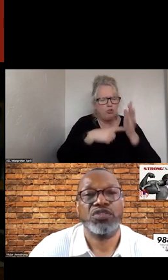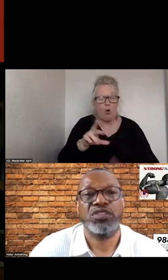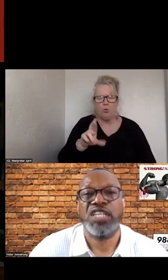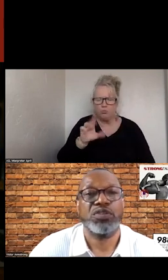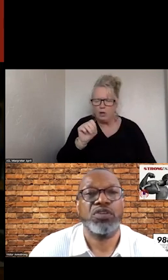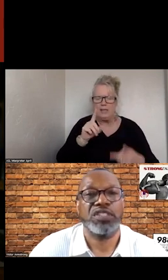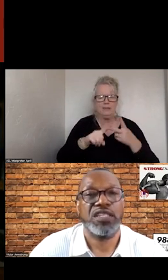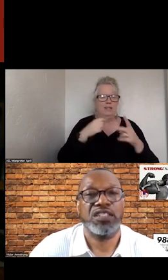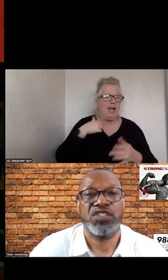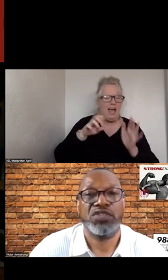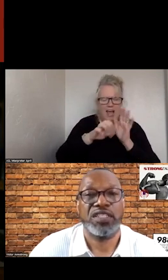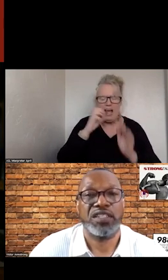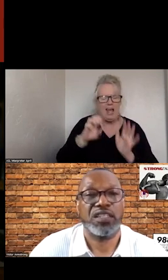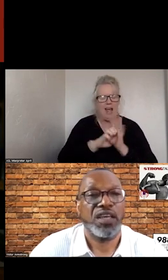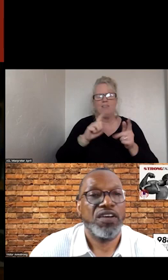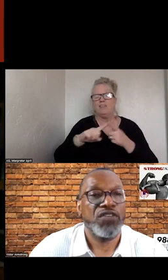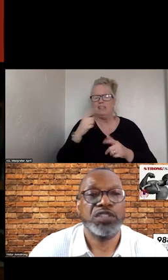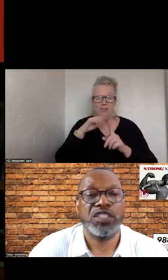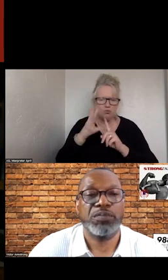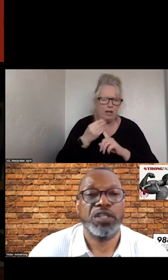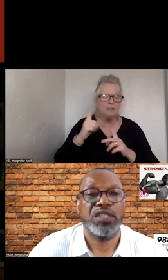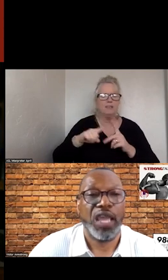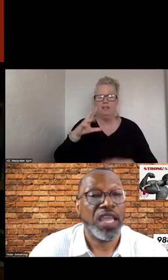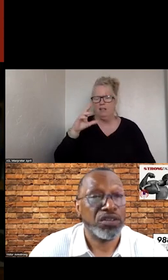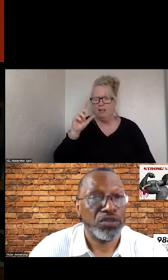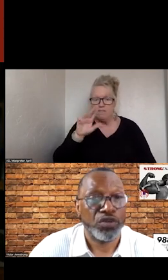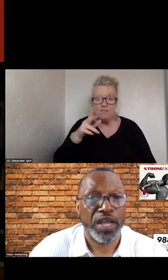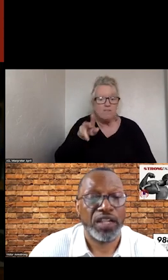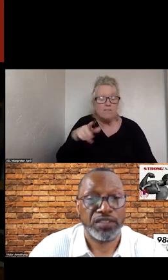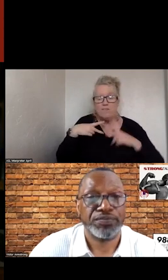CULTURE, GENDER, IDENTITY, PHYSICAL DISABILITY AND MORALITY.